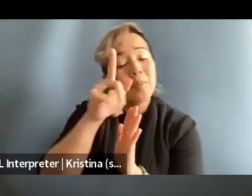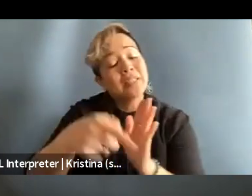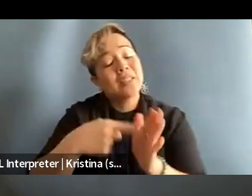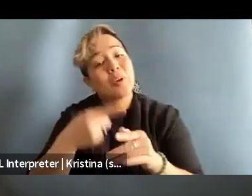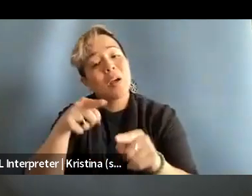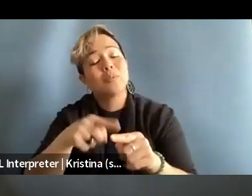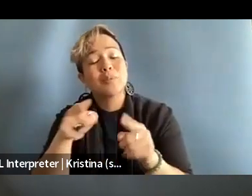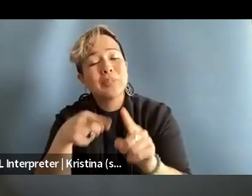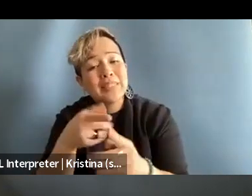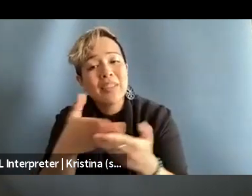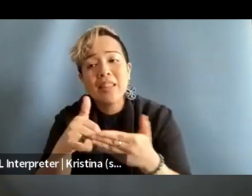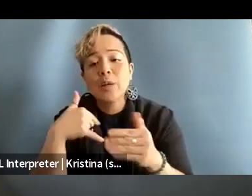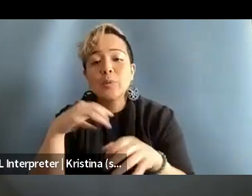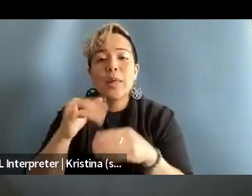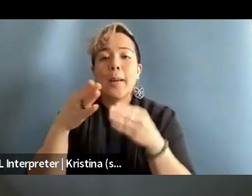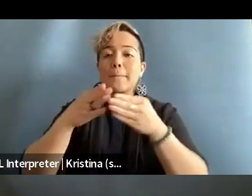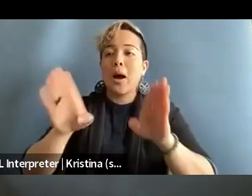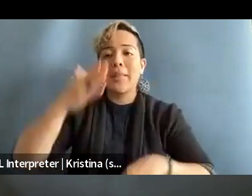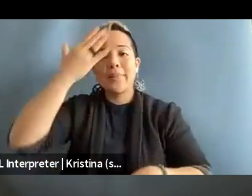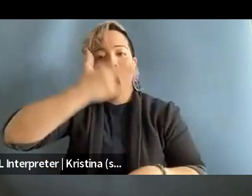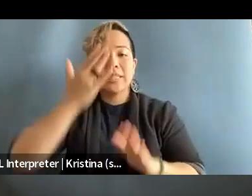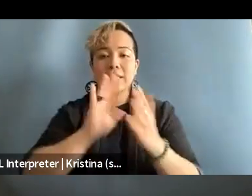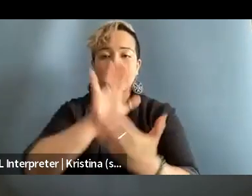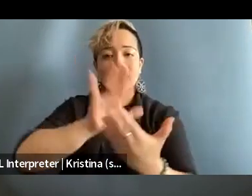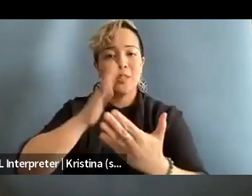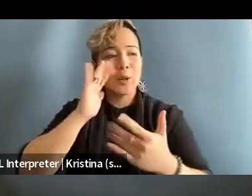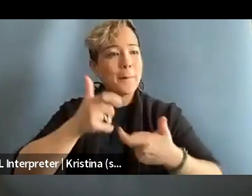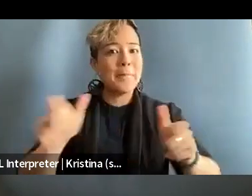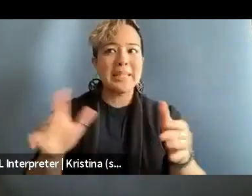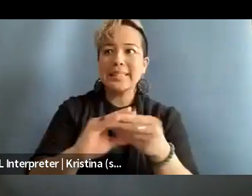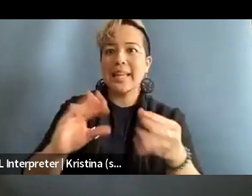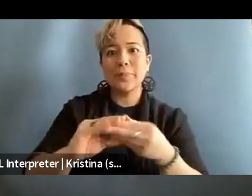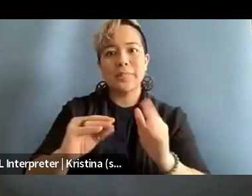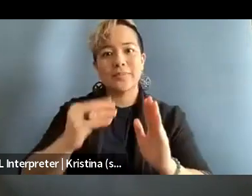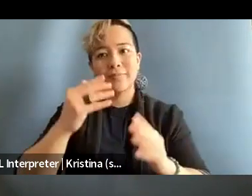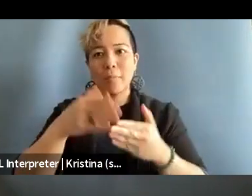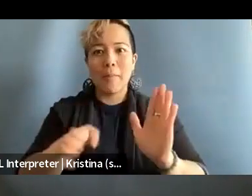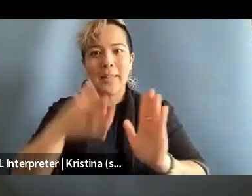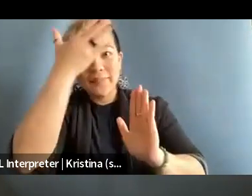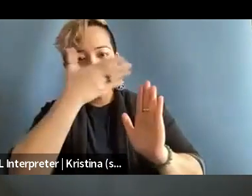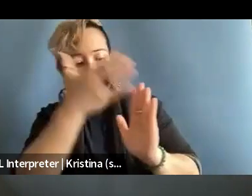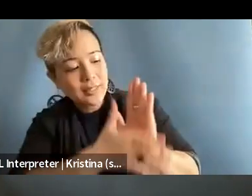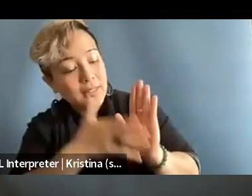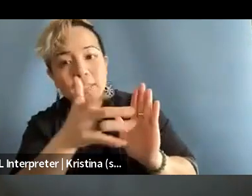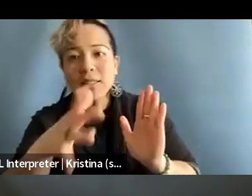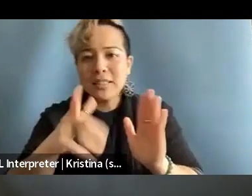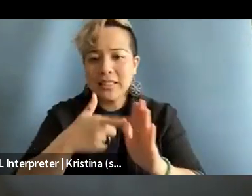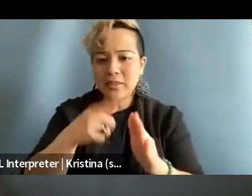to things that we do public facing and like, you know, like a big statement, check with the individual. Sometimes I have this, you know, energy that like,